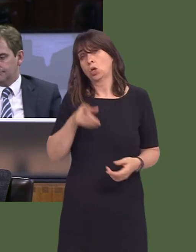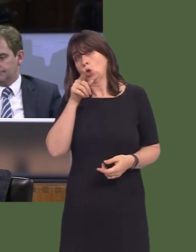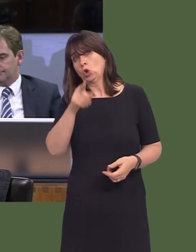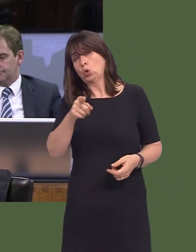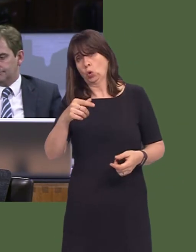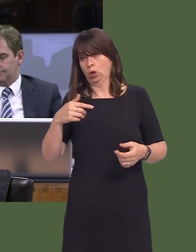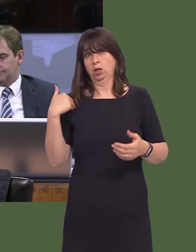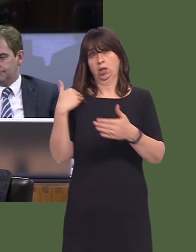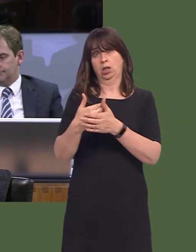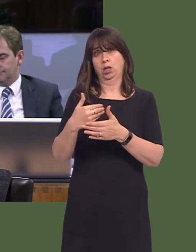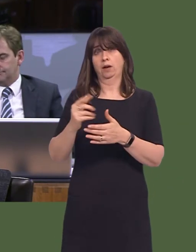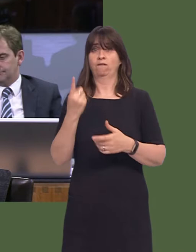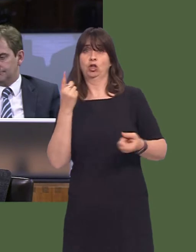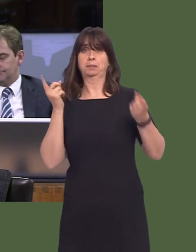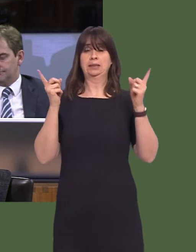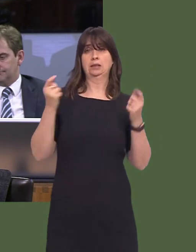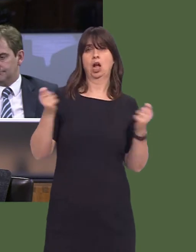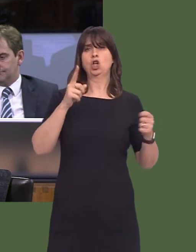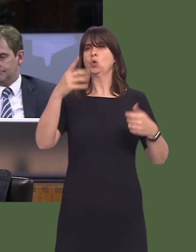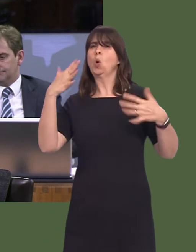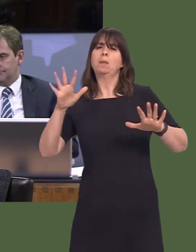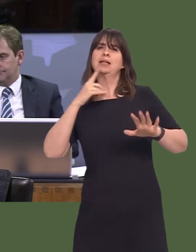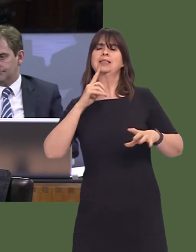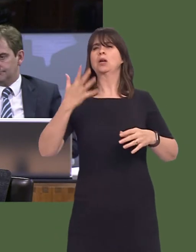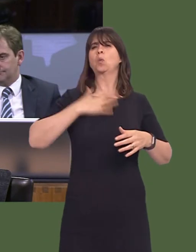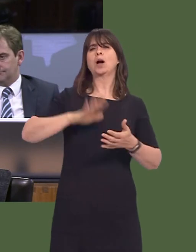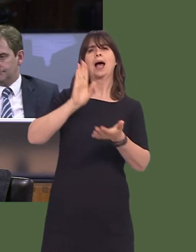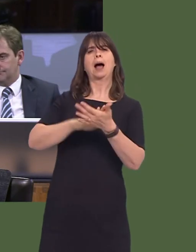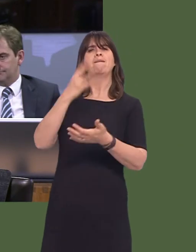in your time as First Minister is obviously the new M4 relief road, as you believe that